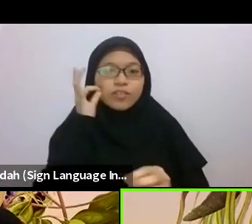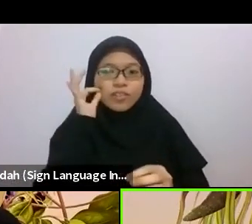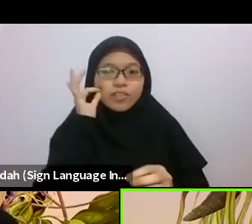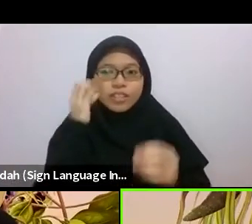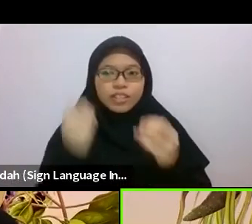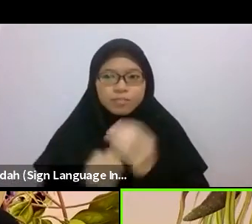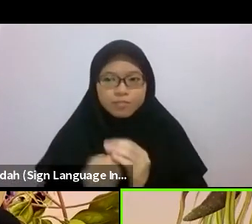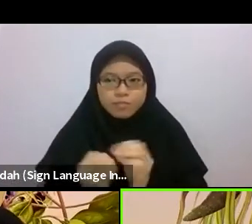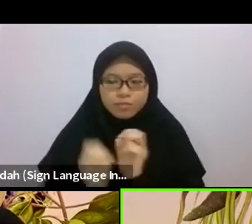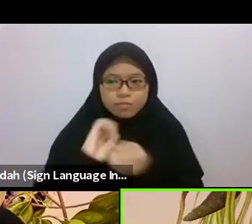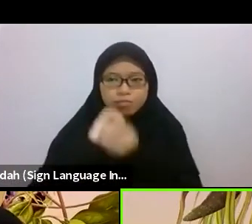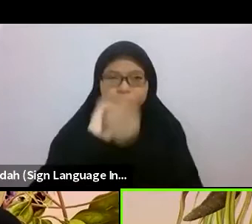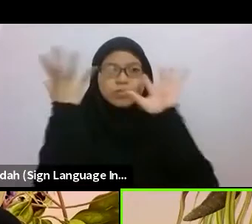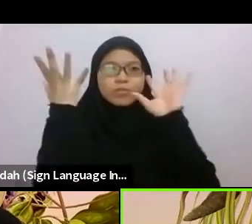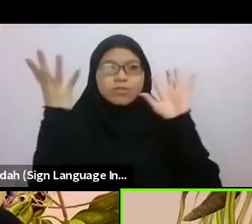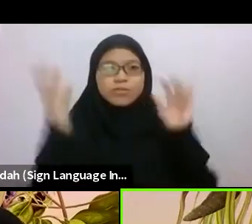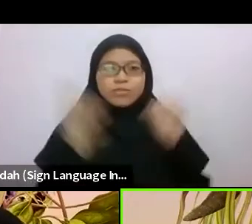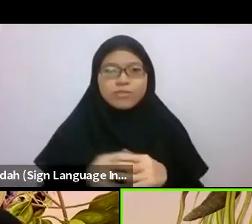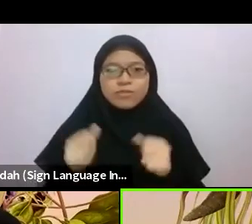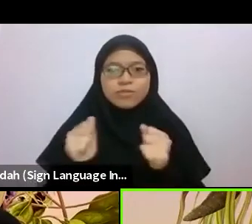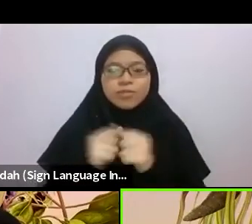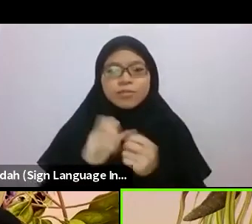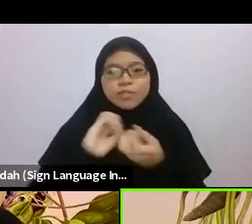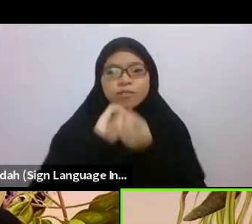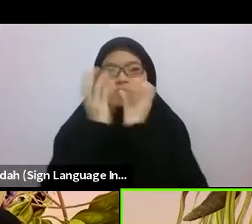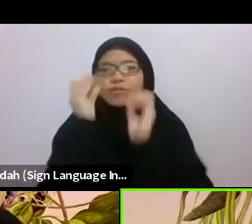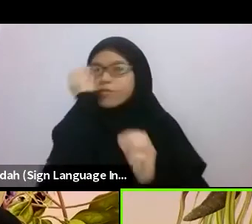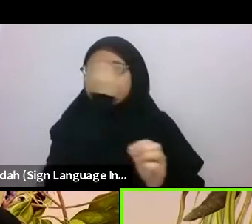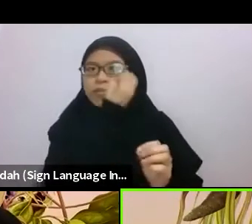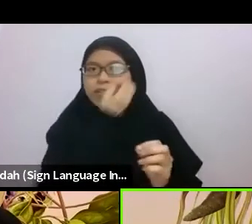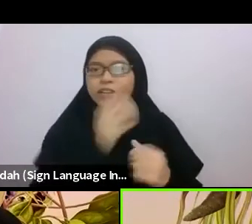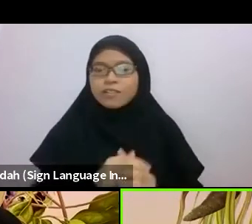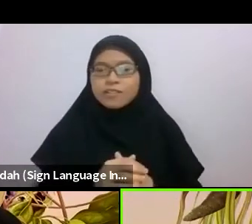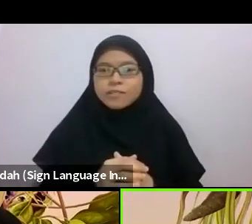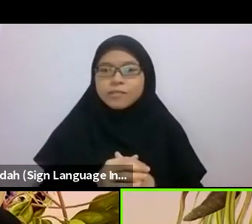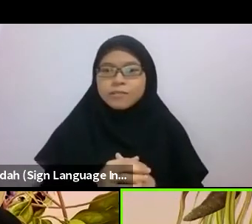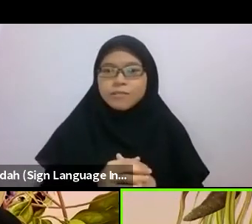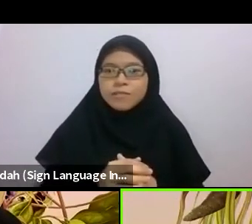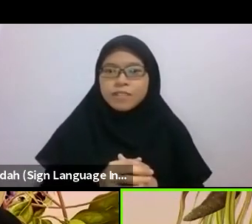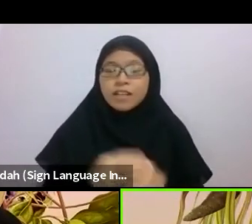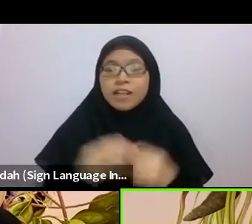or blowing bubbles into the air when I brought along with me a small bottle of cheap soap.